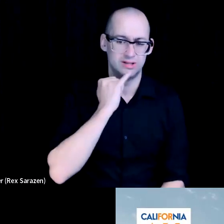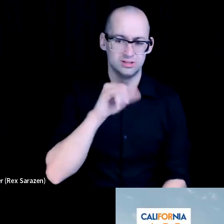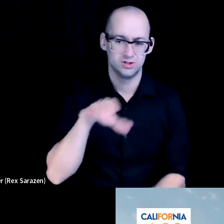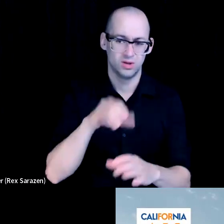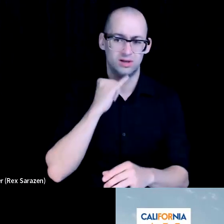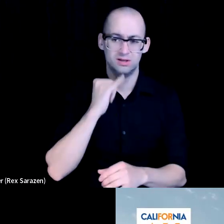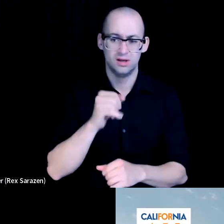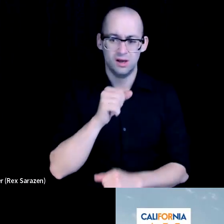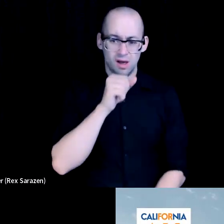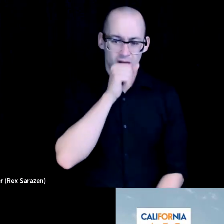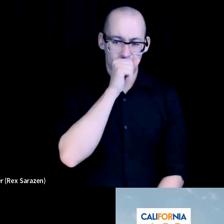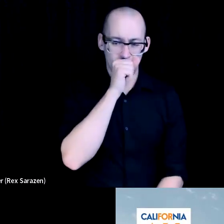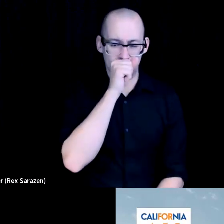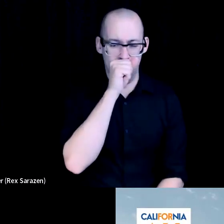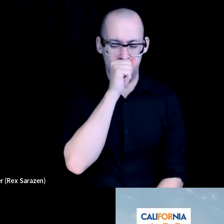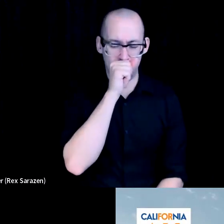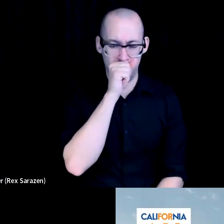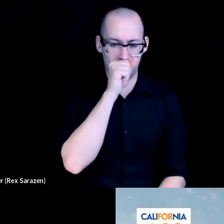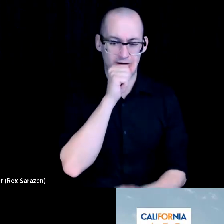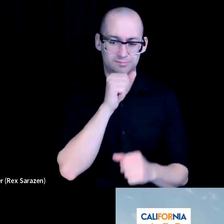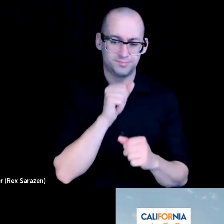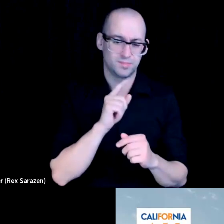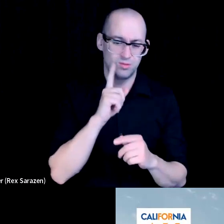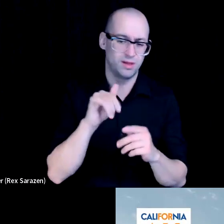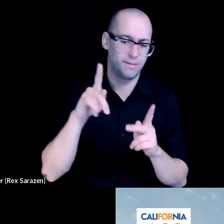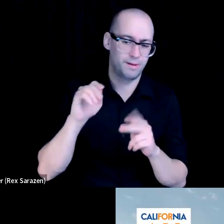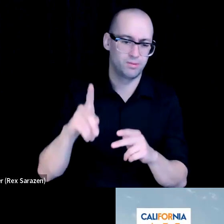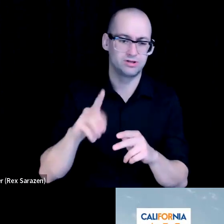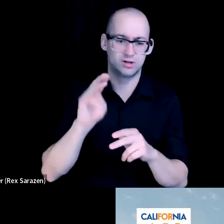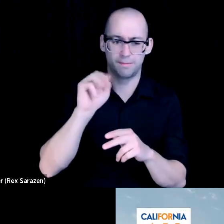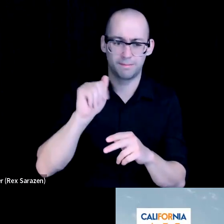your population, the student population base, really kind of maps out, you know, for the